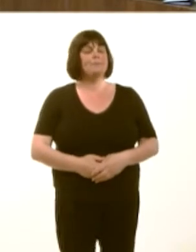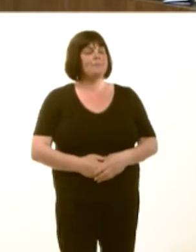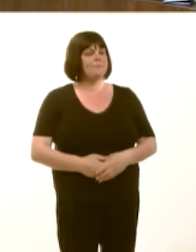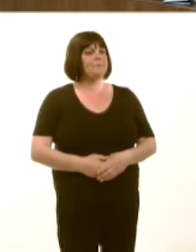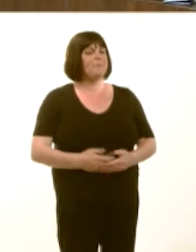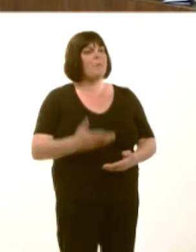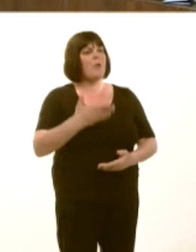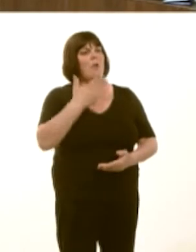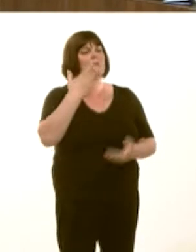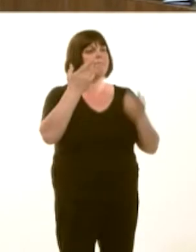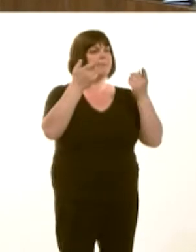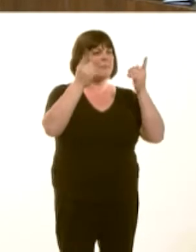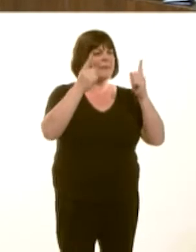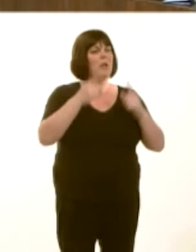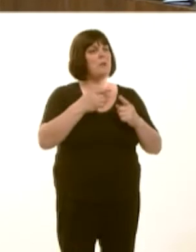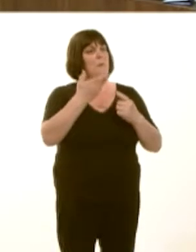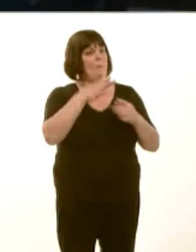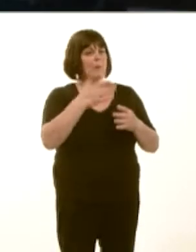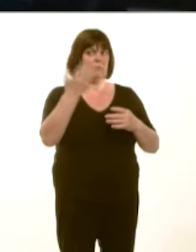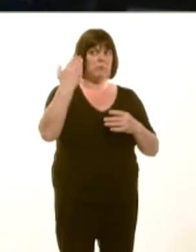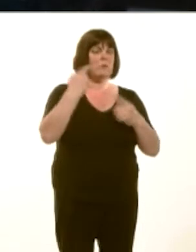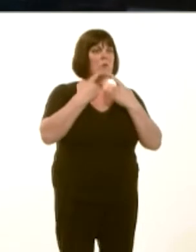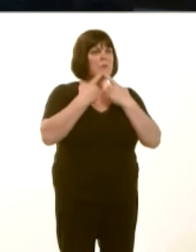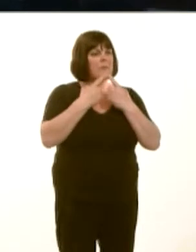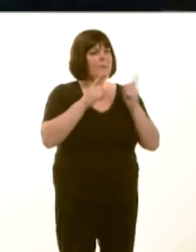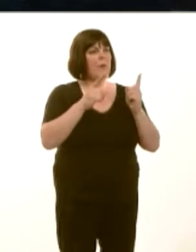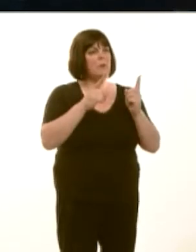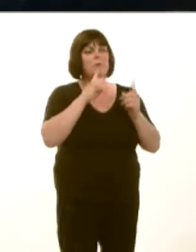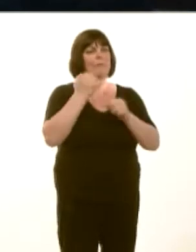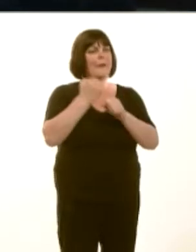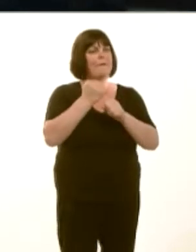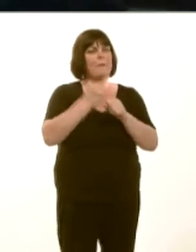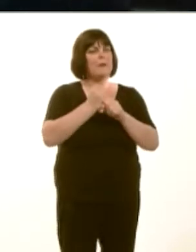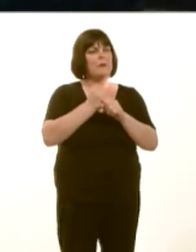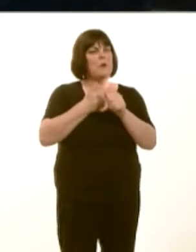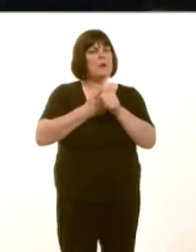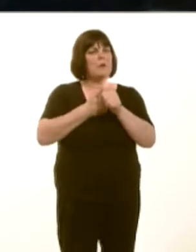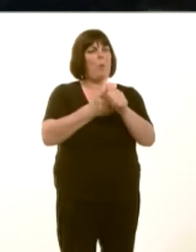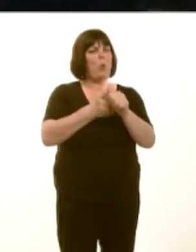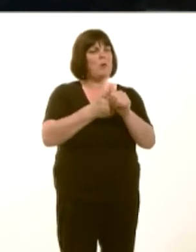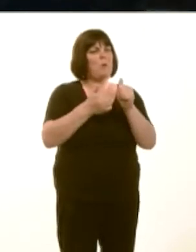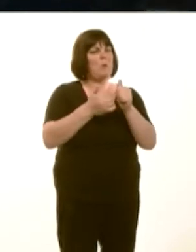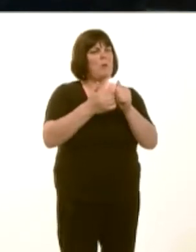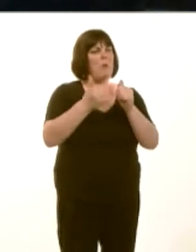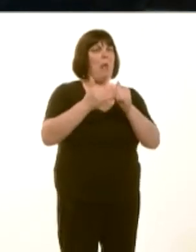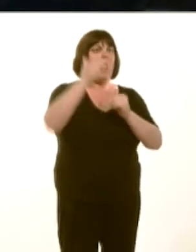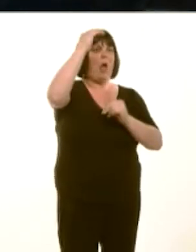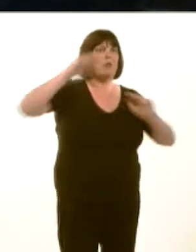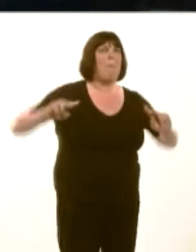Russell George: First Minister, you have previously stated that your Government would not support, of course, large pylons in mid Wales.